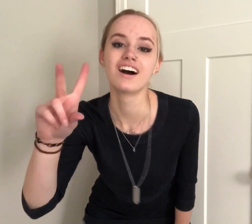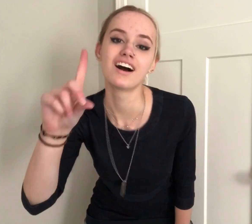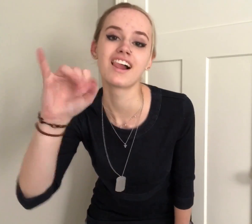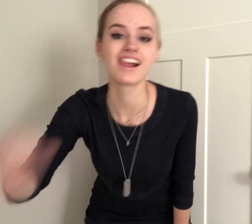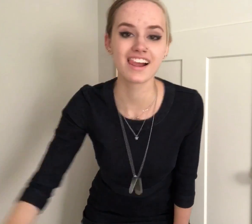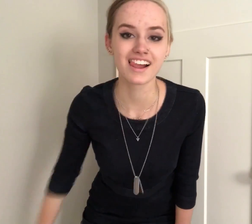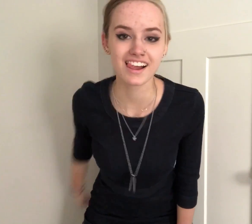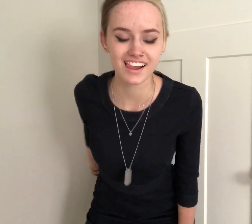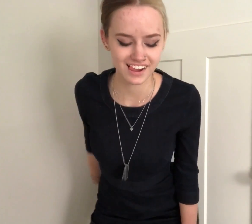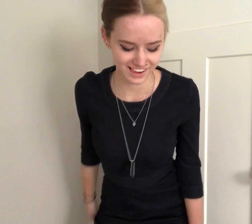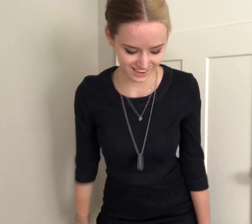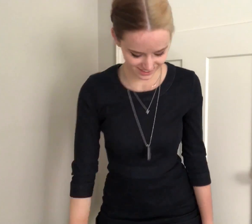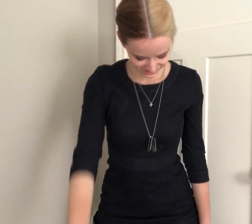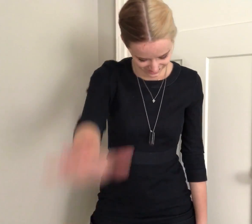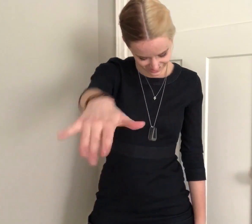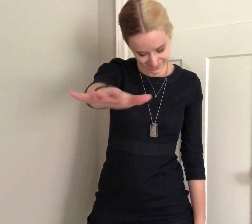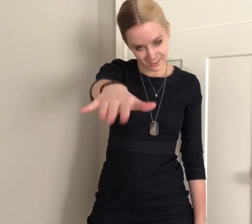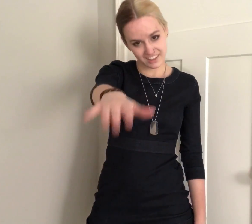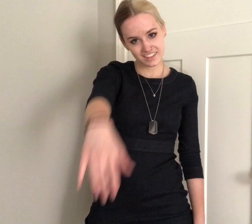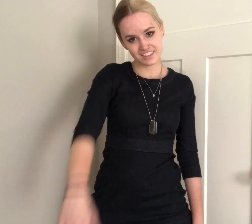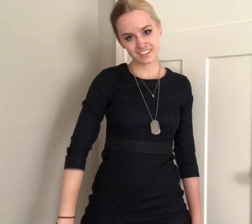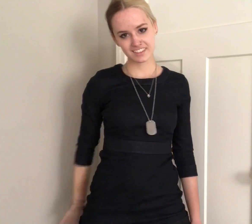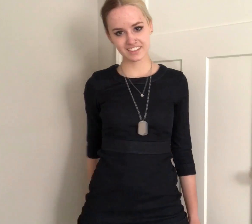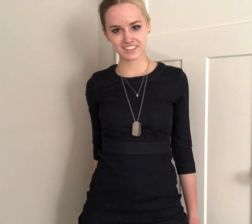Cardi (Cardi) Aye